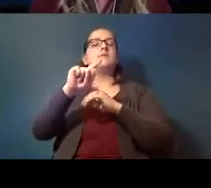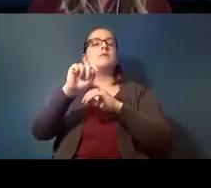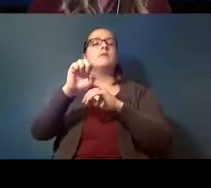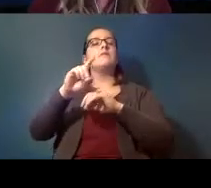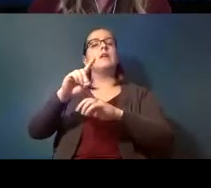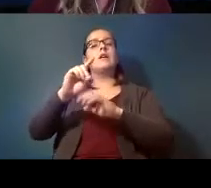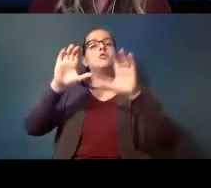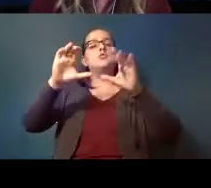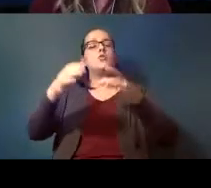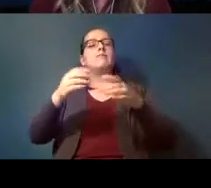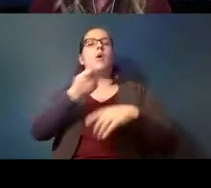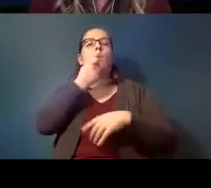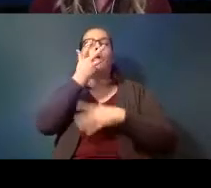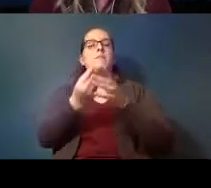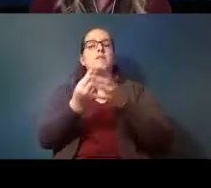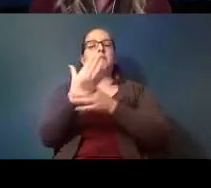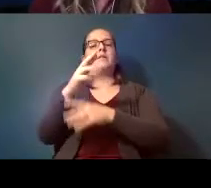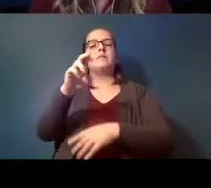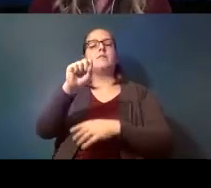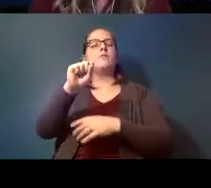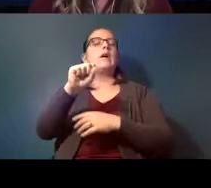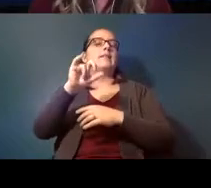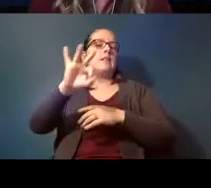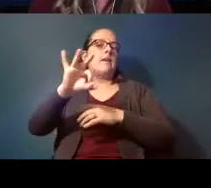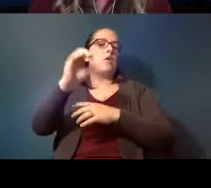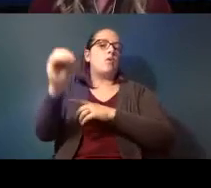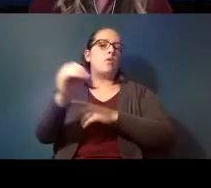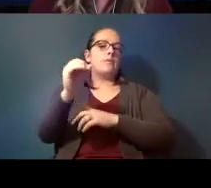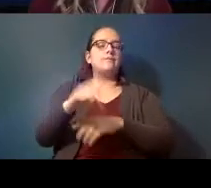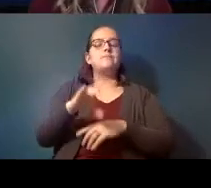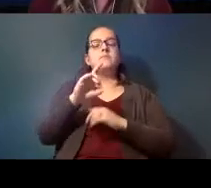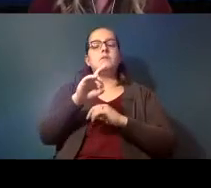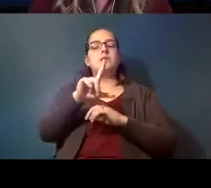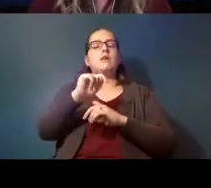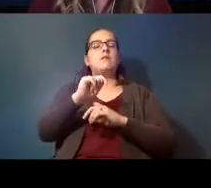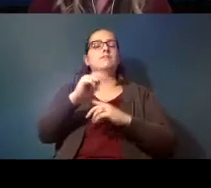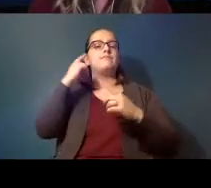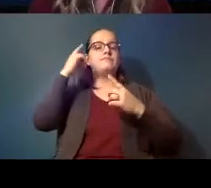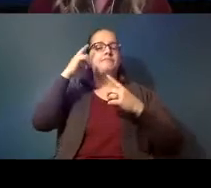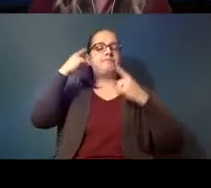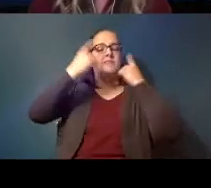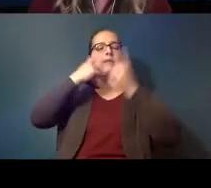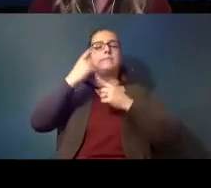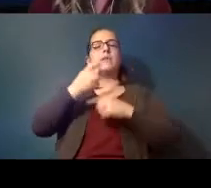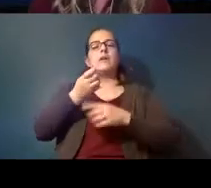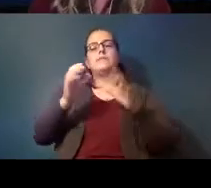oregon the deschutes land trust considers the confederated tribes of warm springs an important